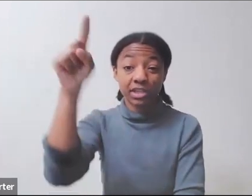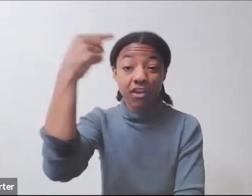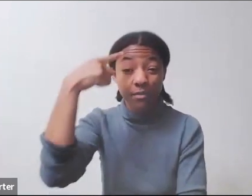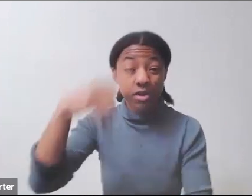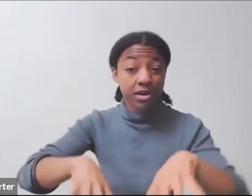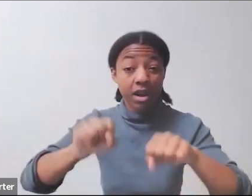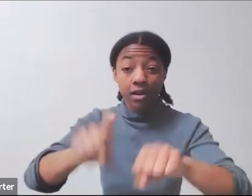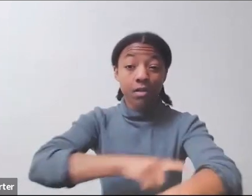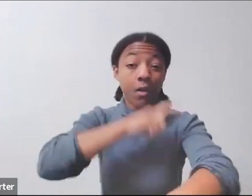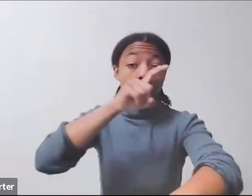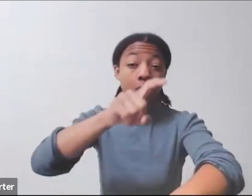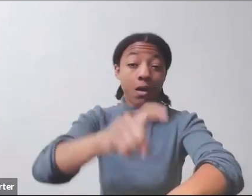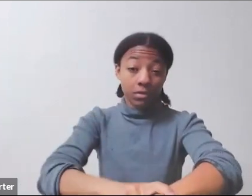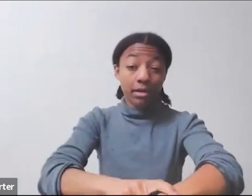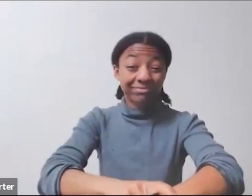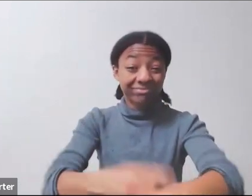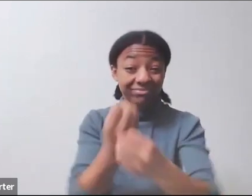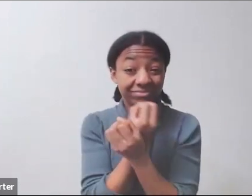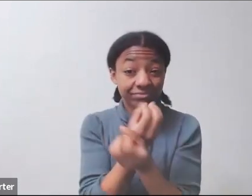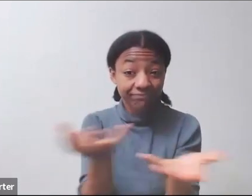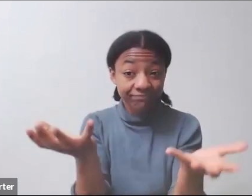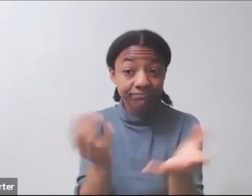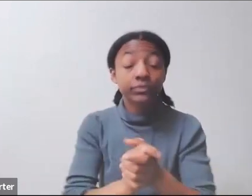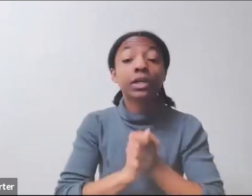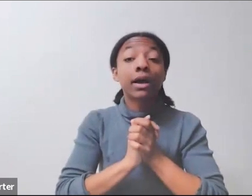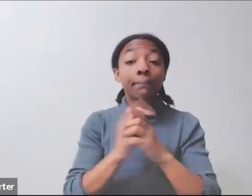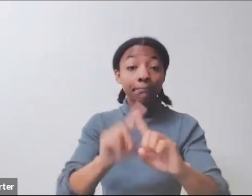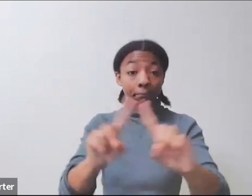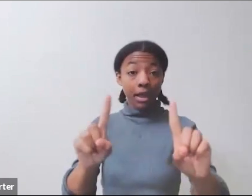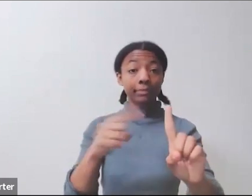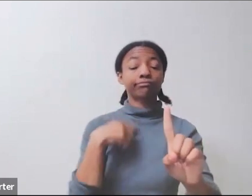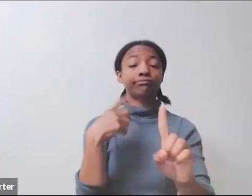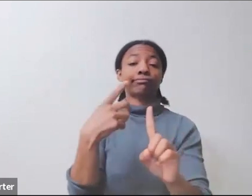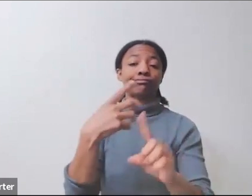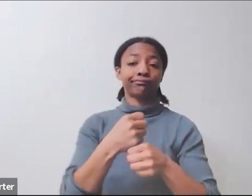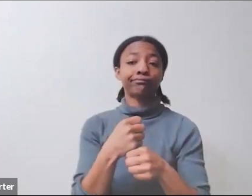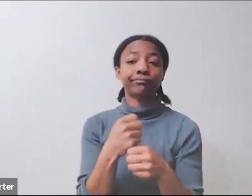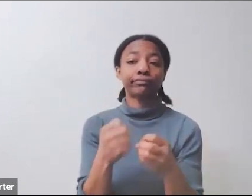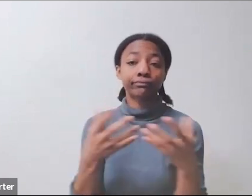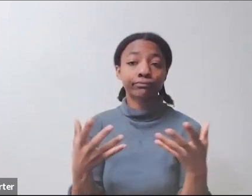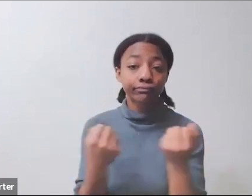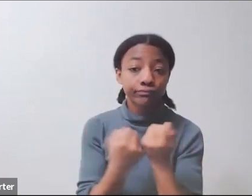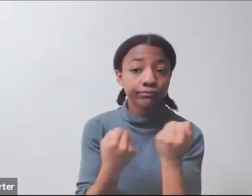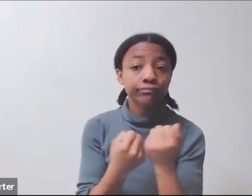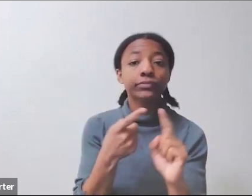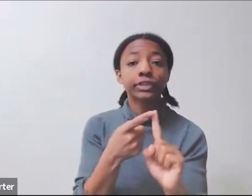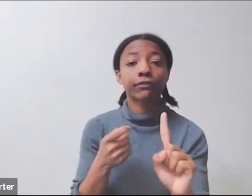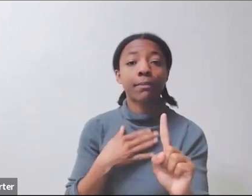from my supervisor, members of my team, and my doctor.